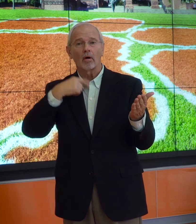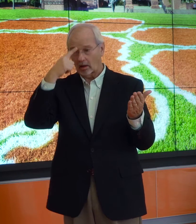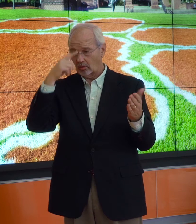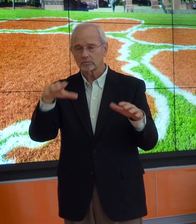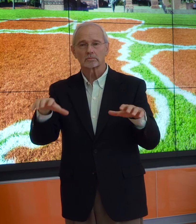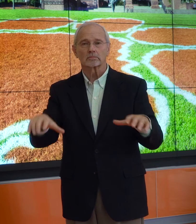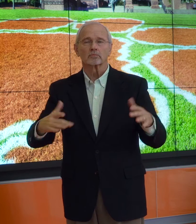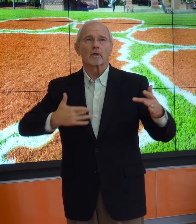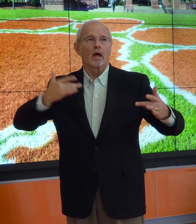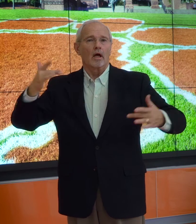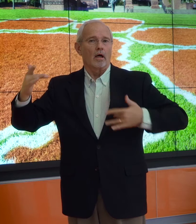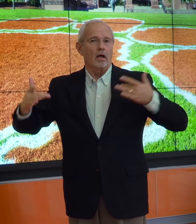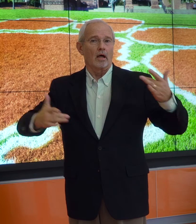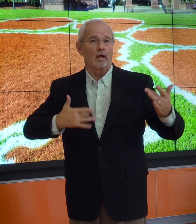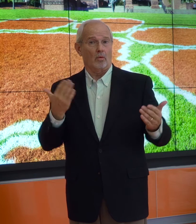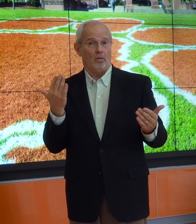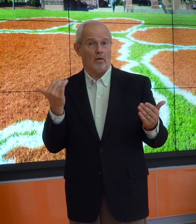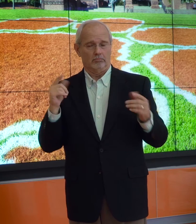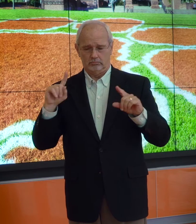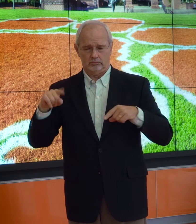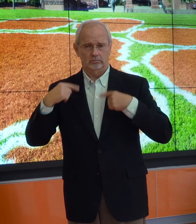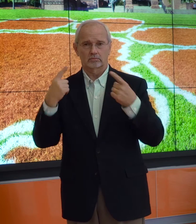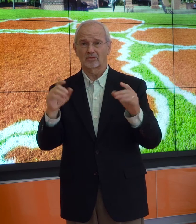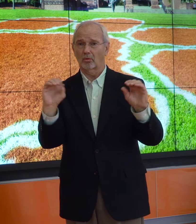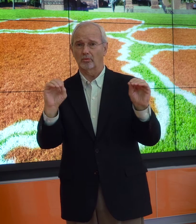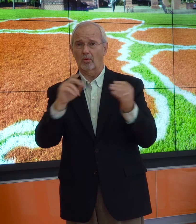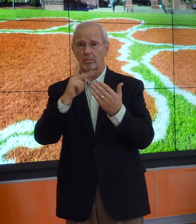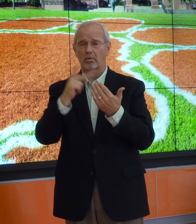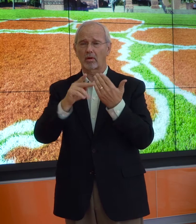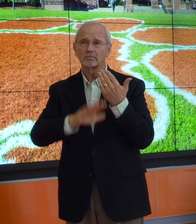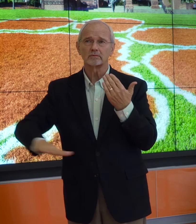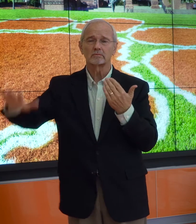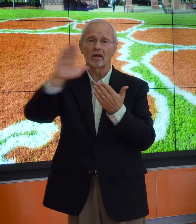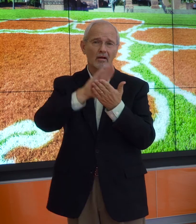I was stunned and excited because no programs